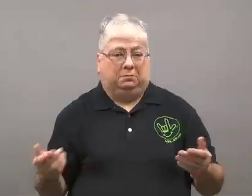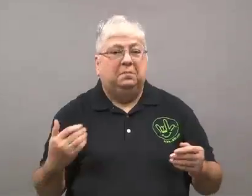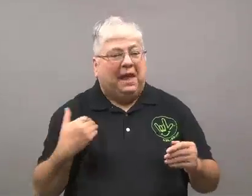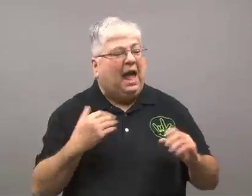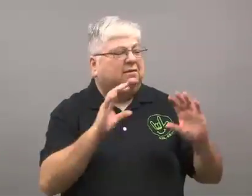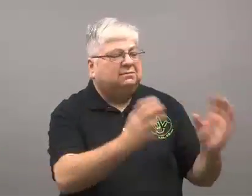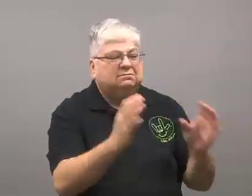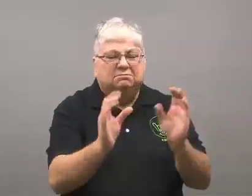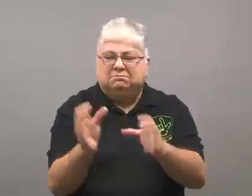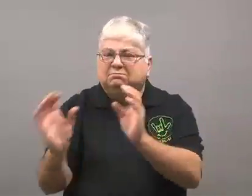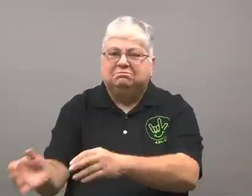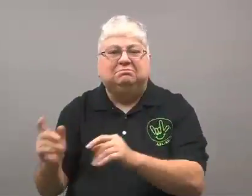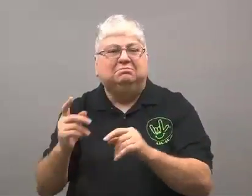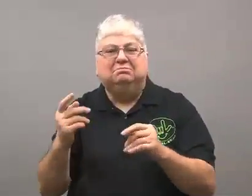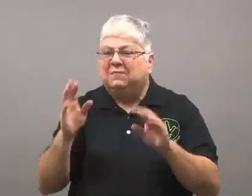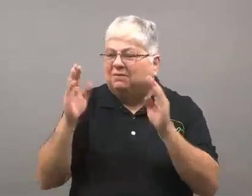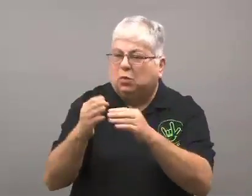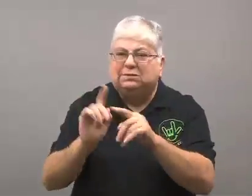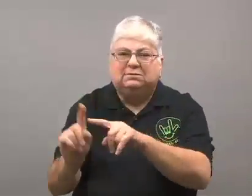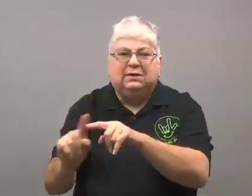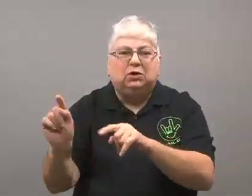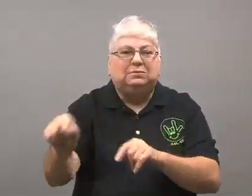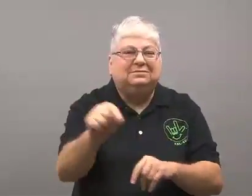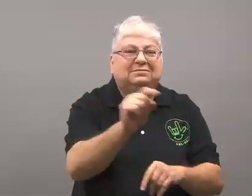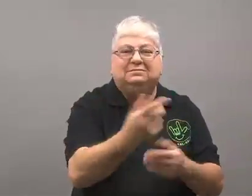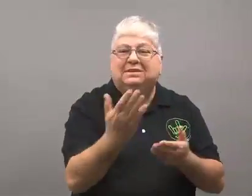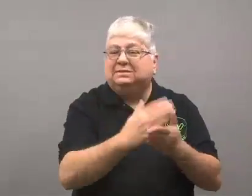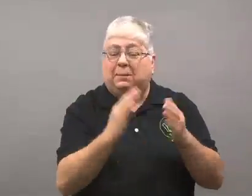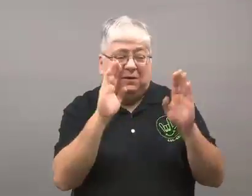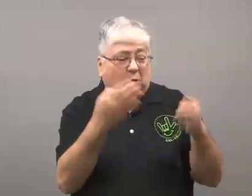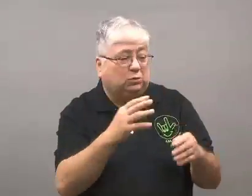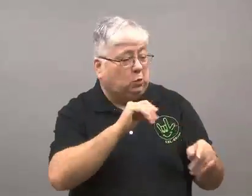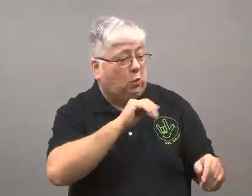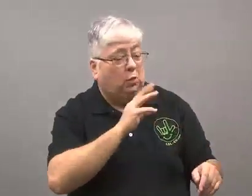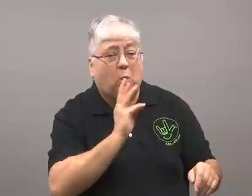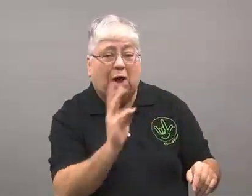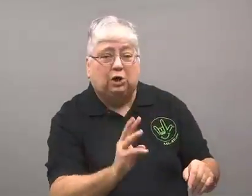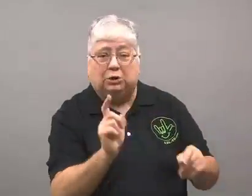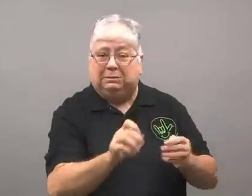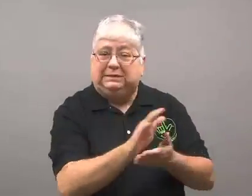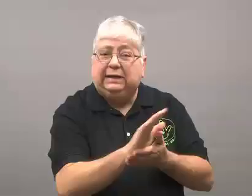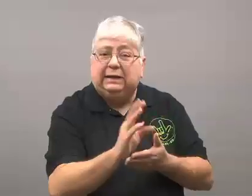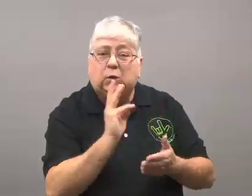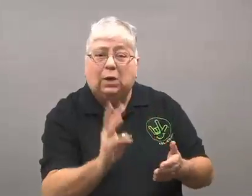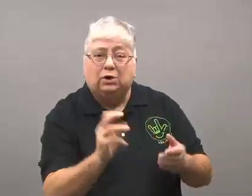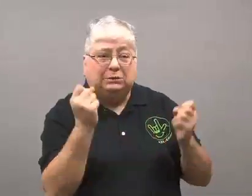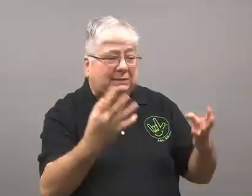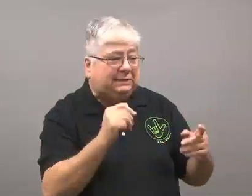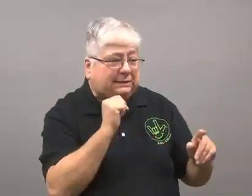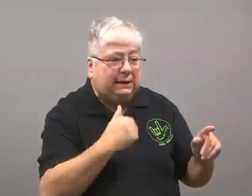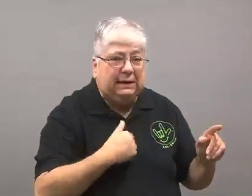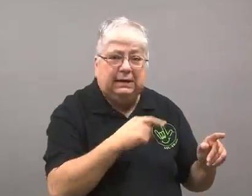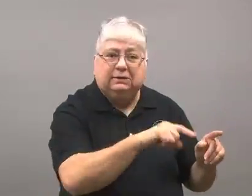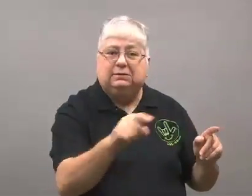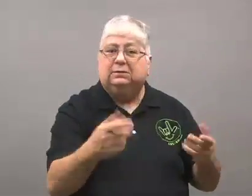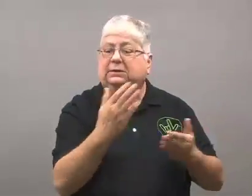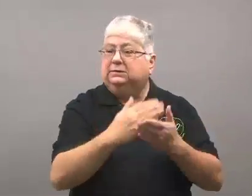They have multiple focus groups that examine specific issues. One focus group is on the effects of having clean or dirty water.